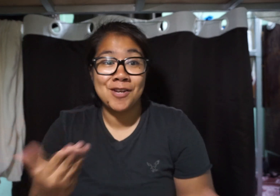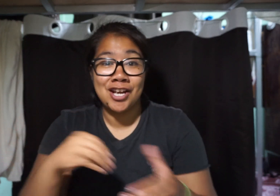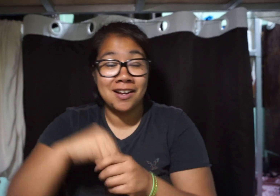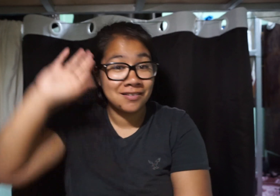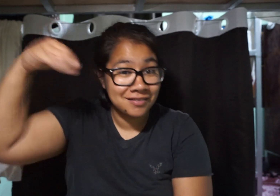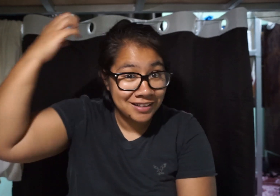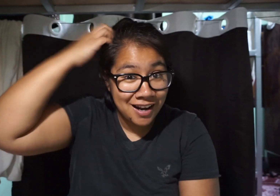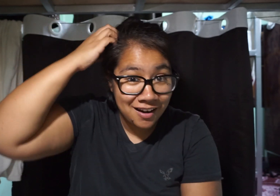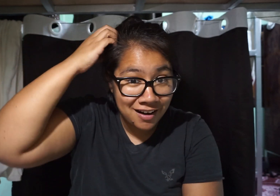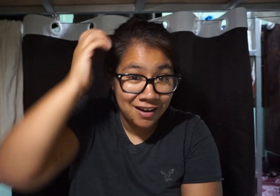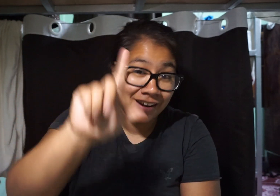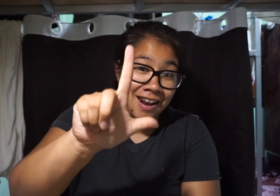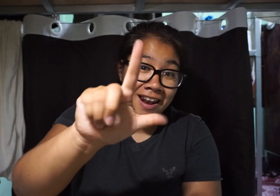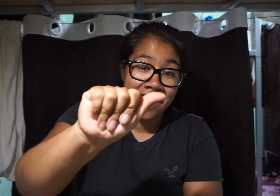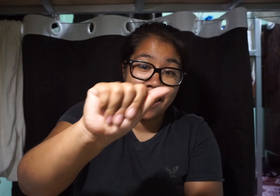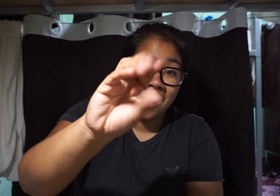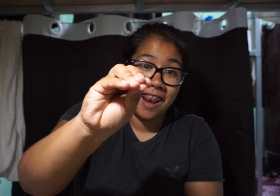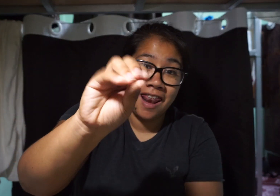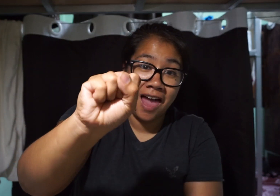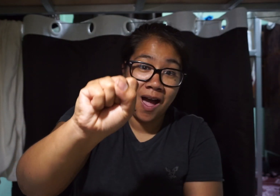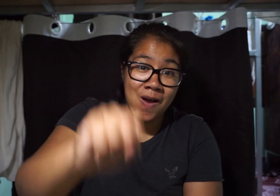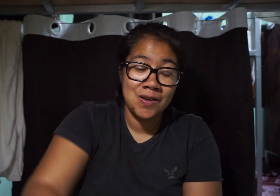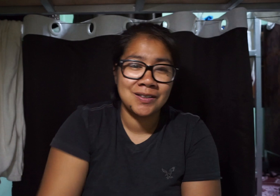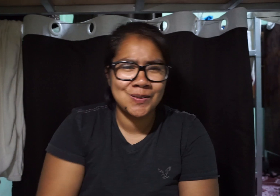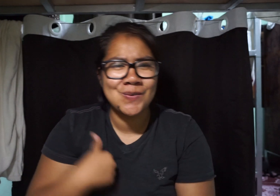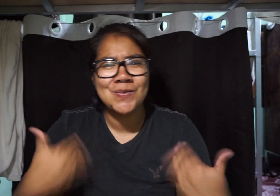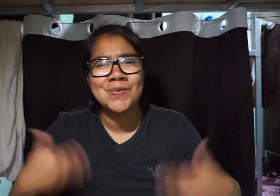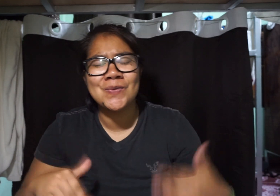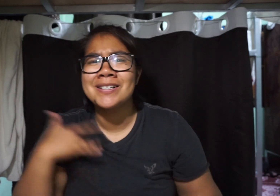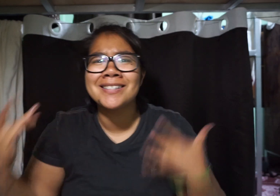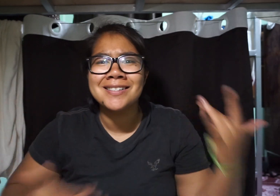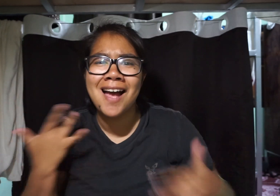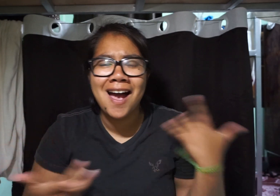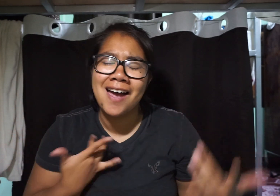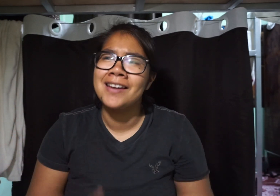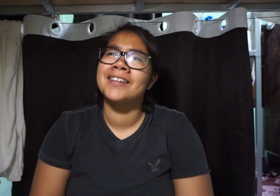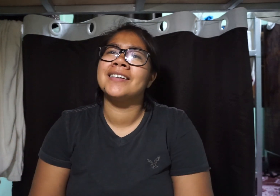I'm here in Laos! Whoooo, I'm excited!